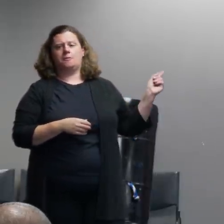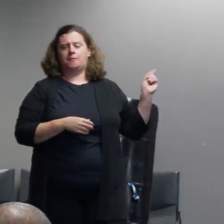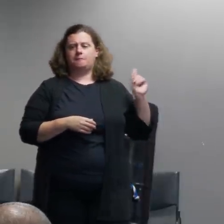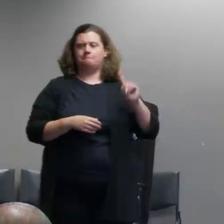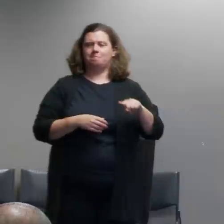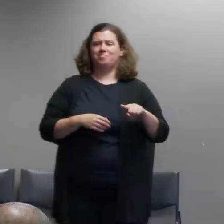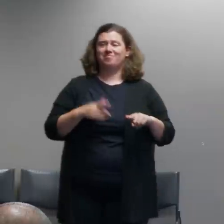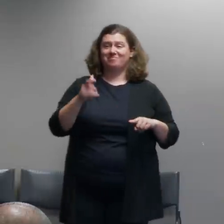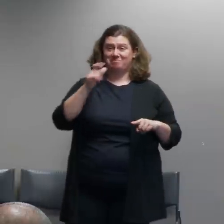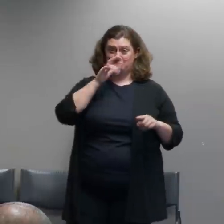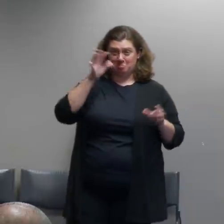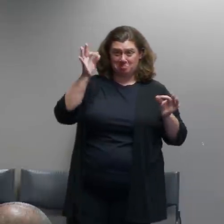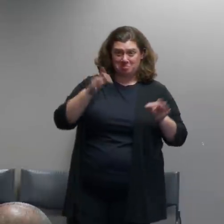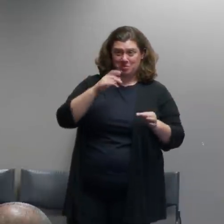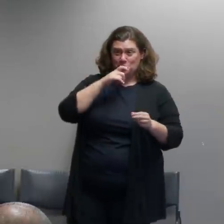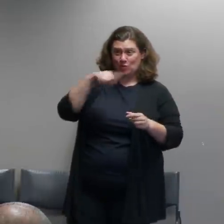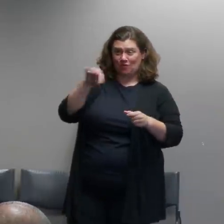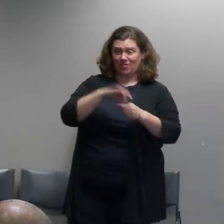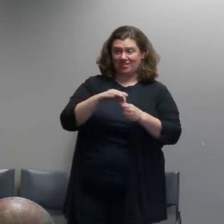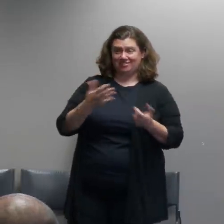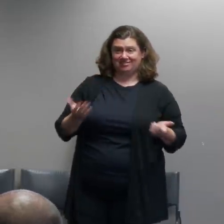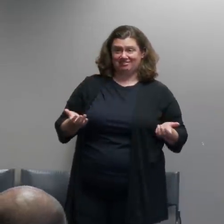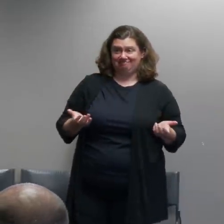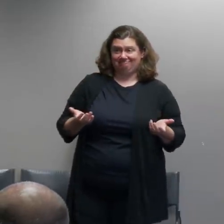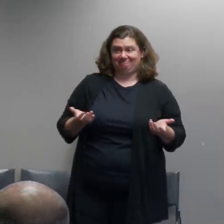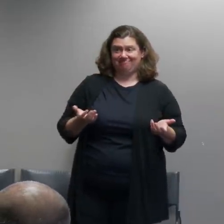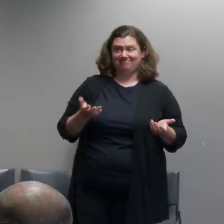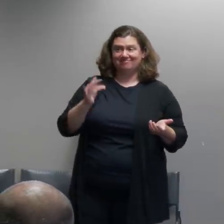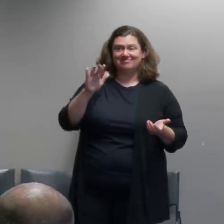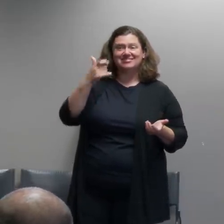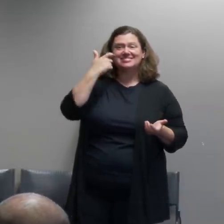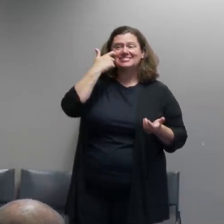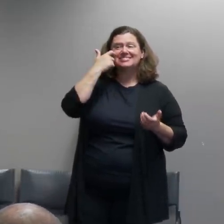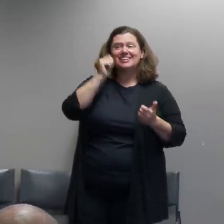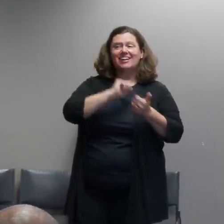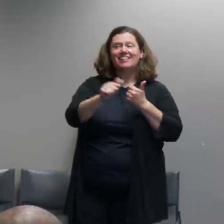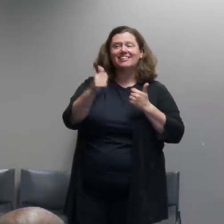you know we had a law passed in the special session about cs gas for example